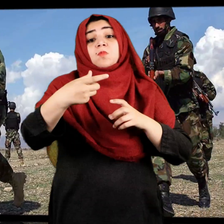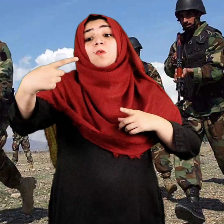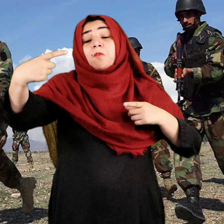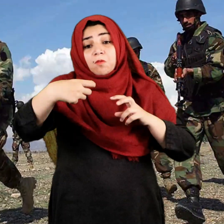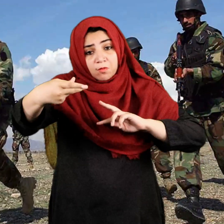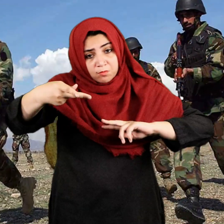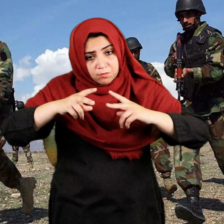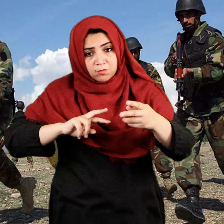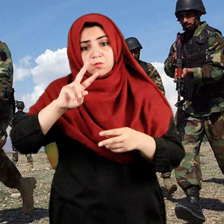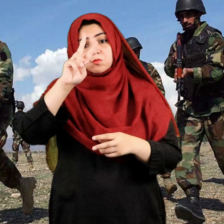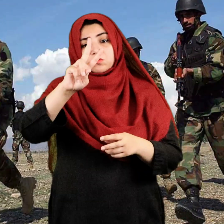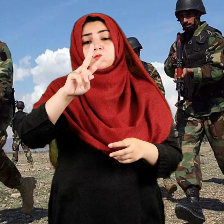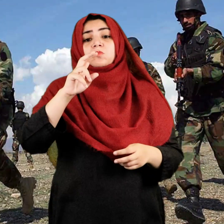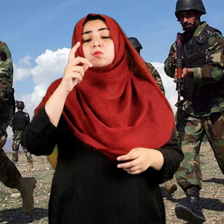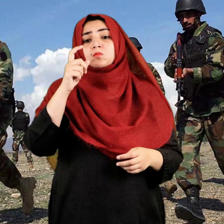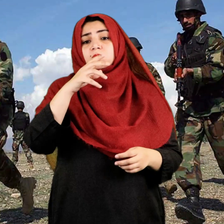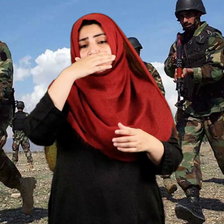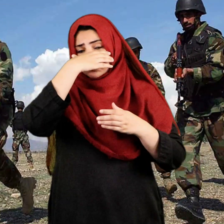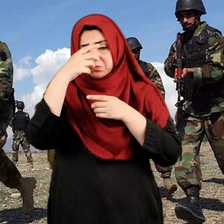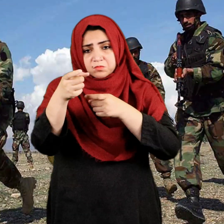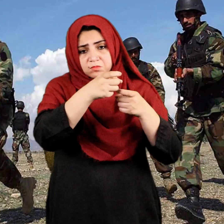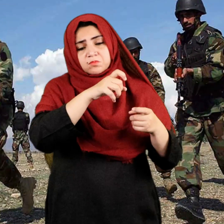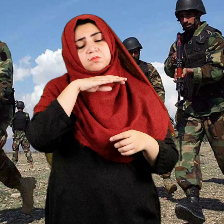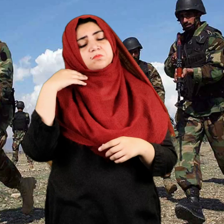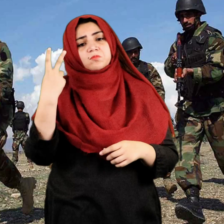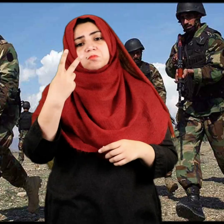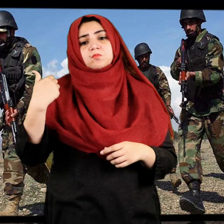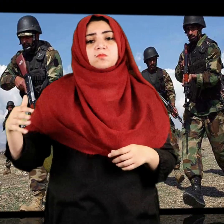two terrorists were killed in exchange for fire.